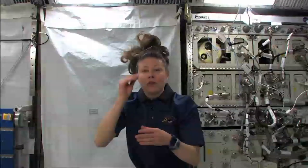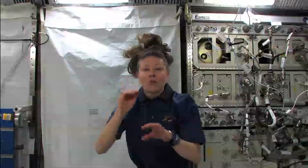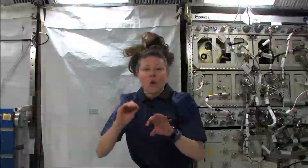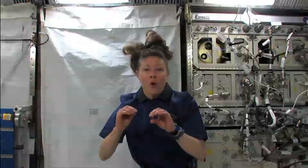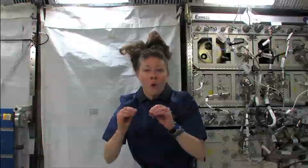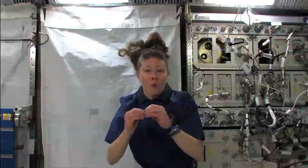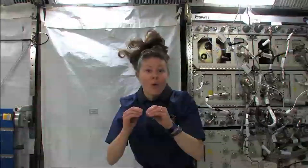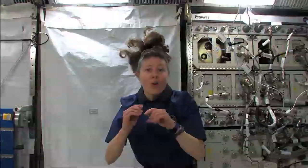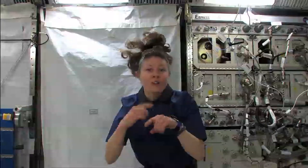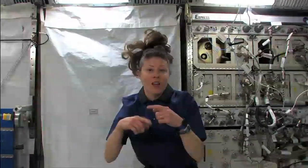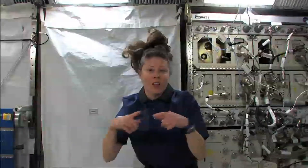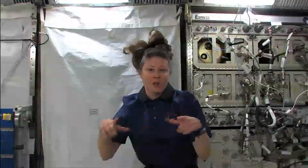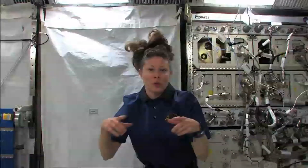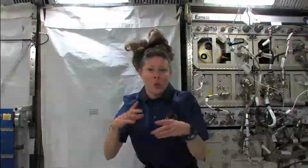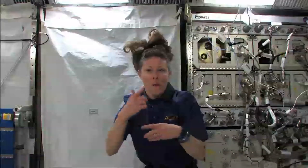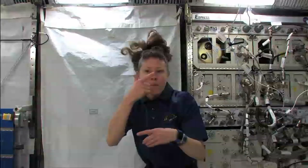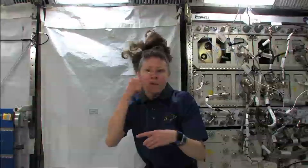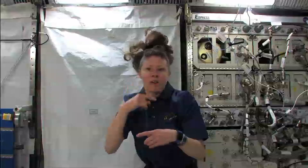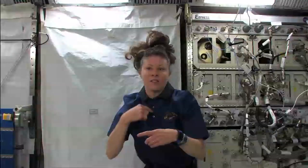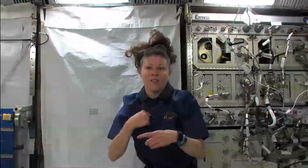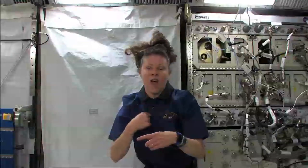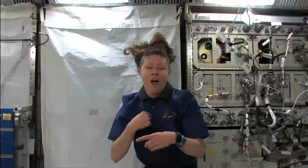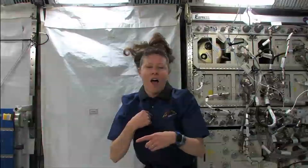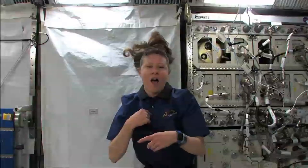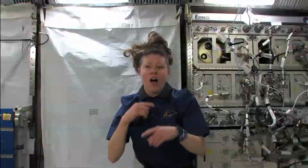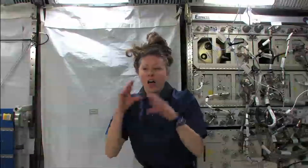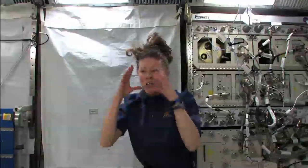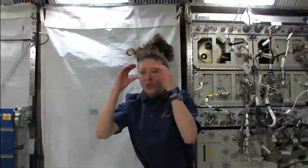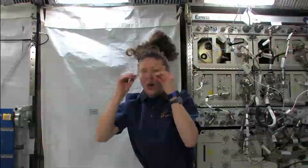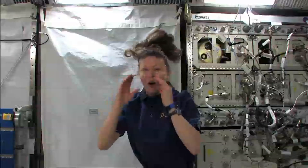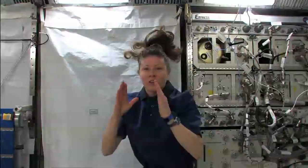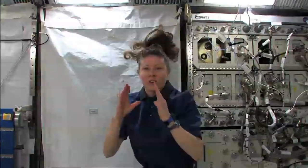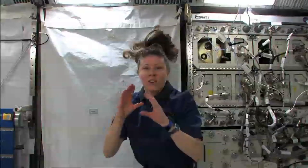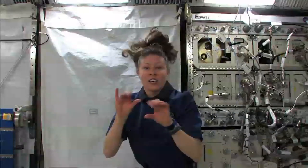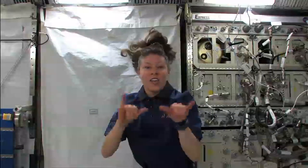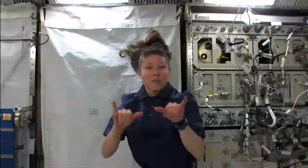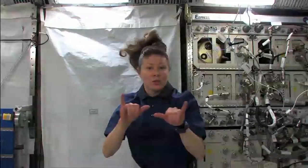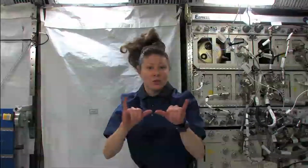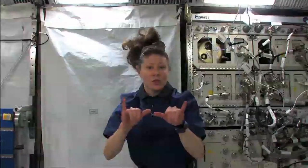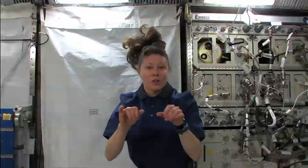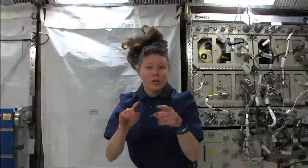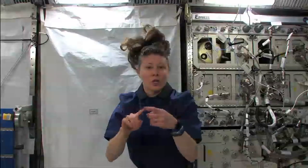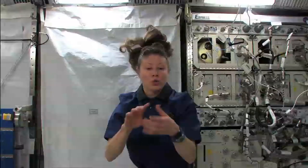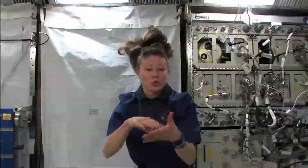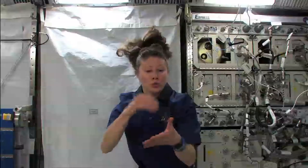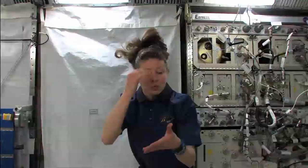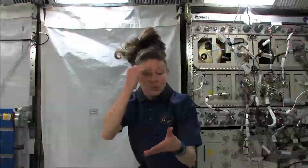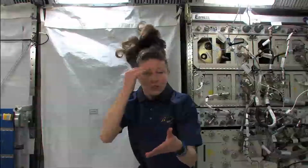I learned more sign language because I taught chemistry to students